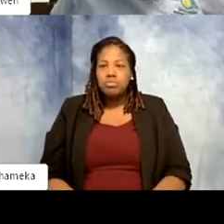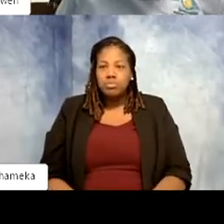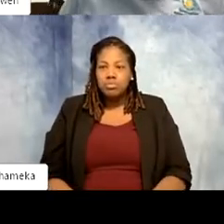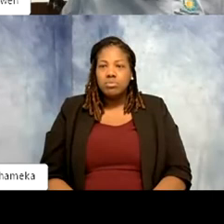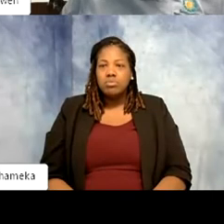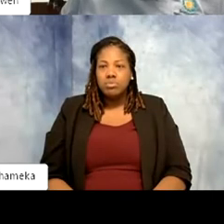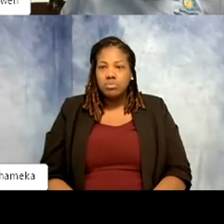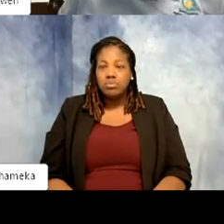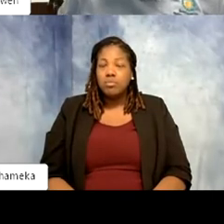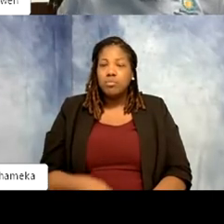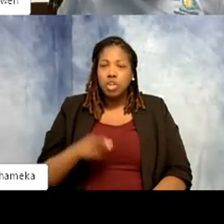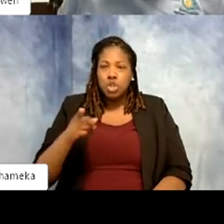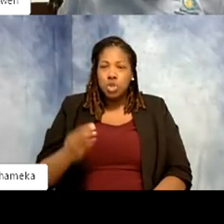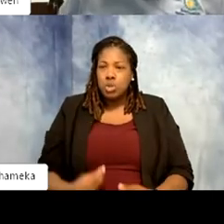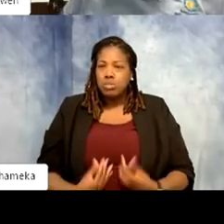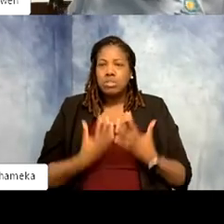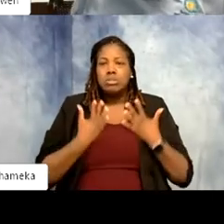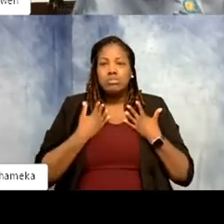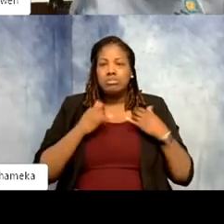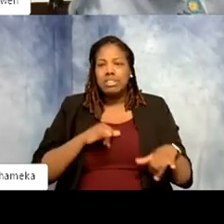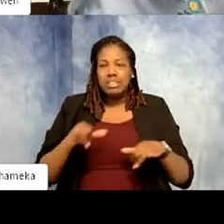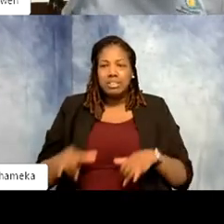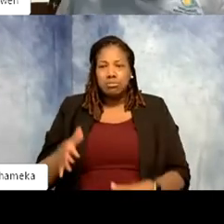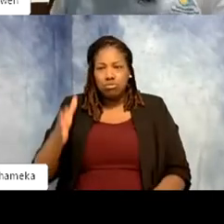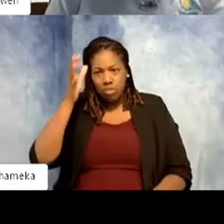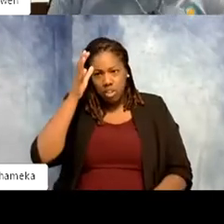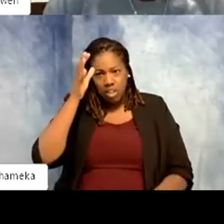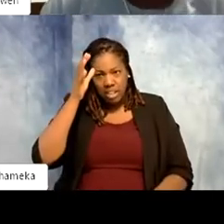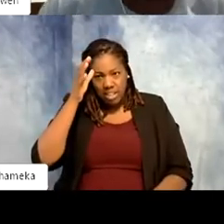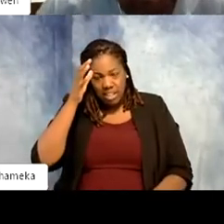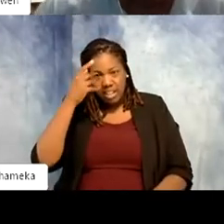and this inspiration like your dad was for you. You are the inspiration for all of those